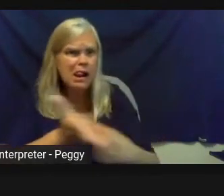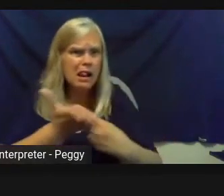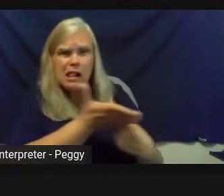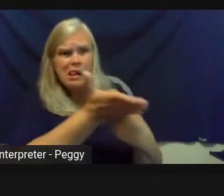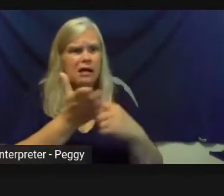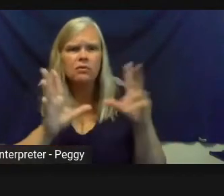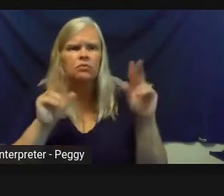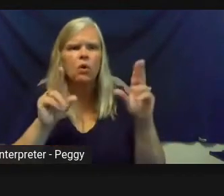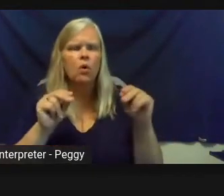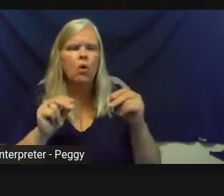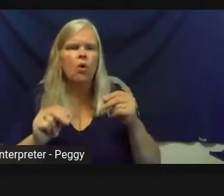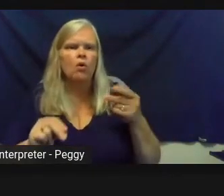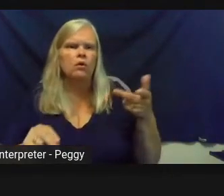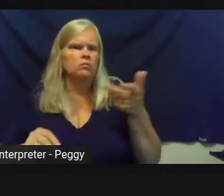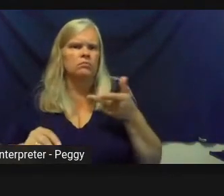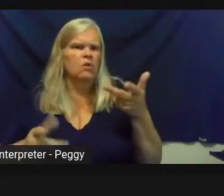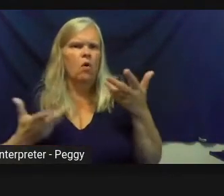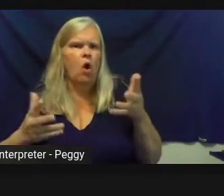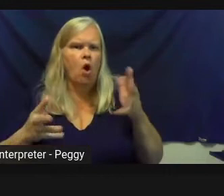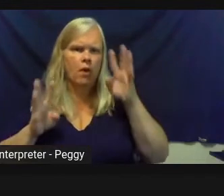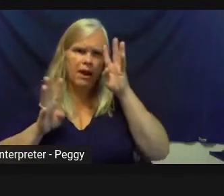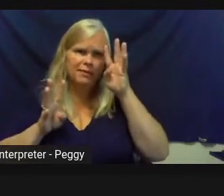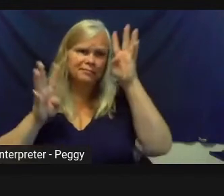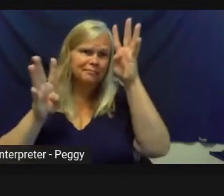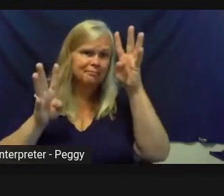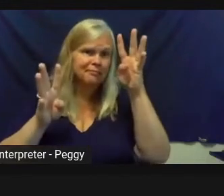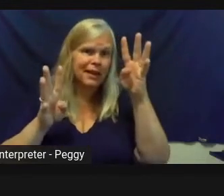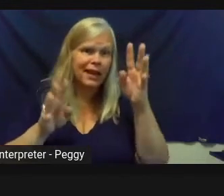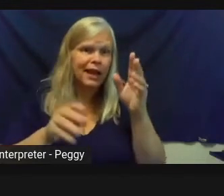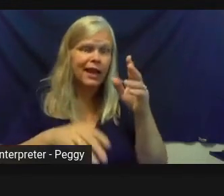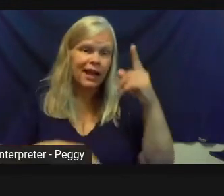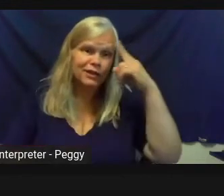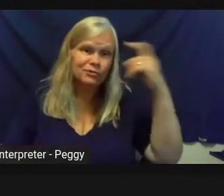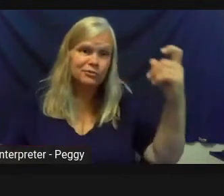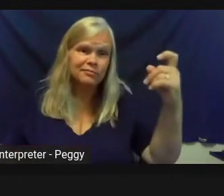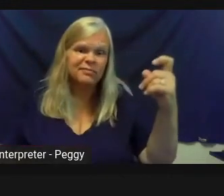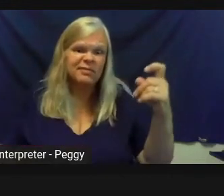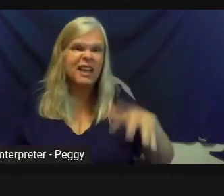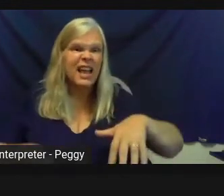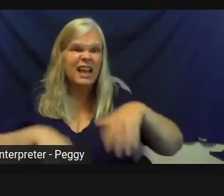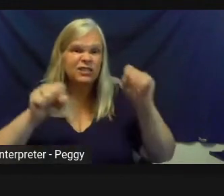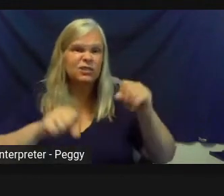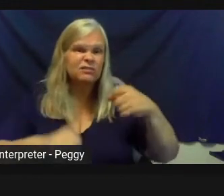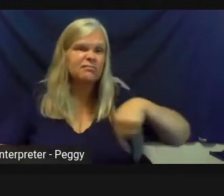already come up with the dream together. And so it literally took us two days to put together a